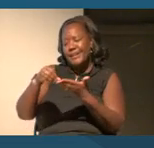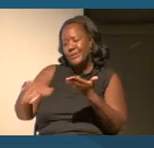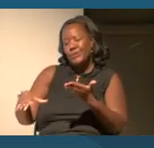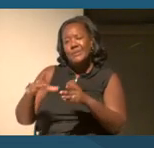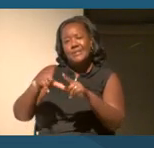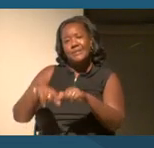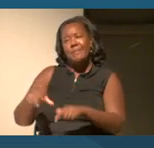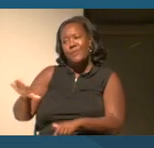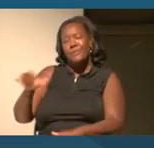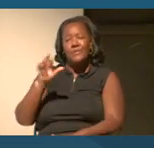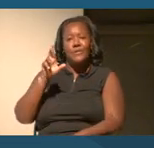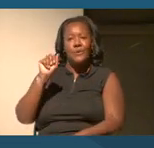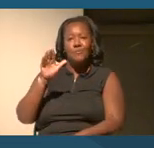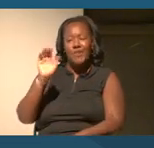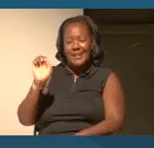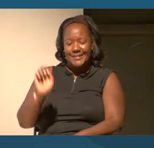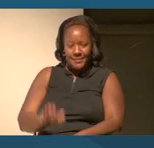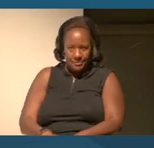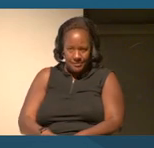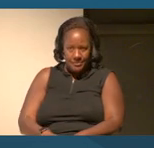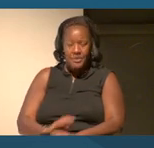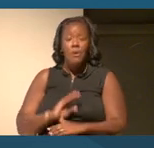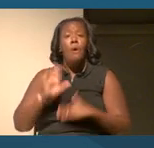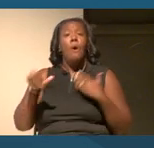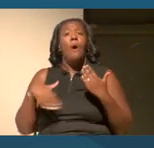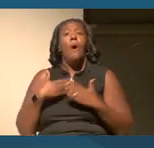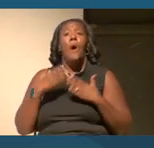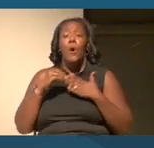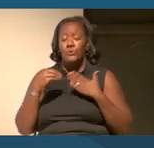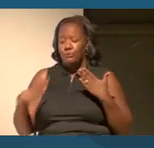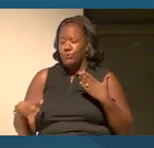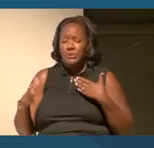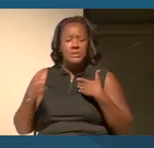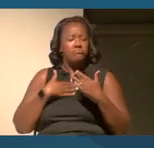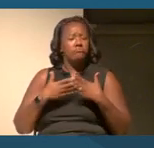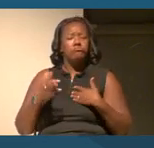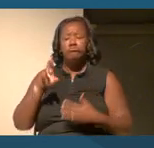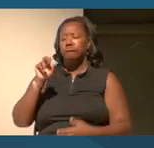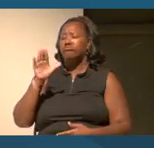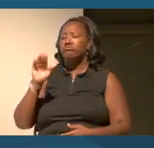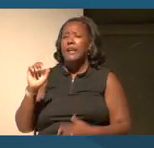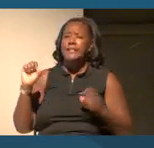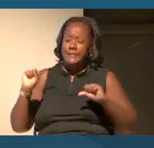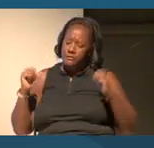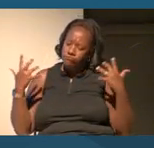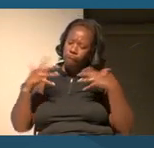This ruling meant that students of all races could legally attend school together.